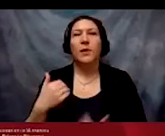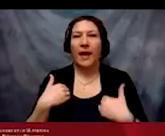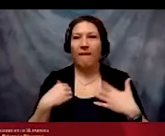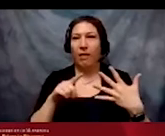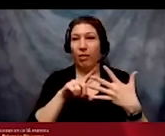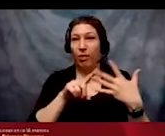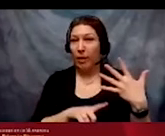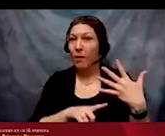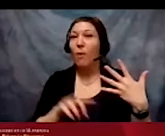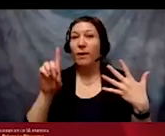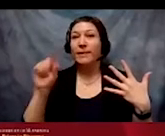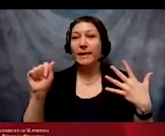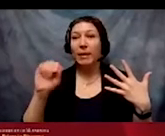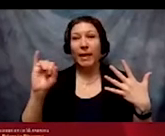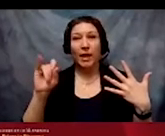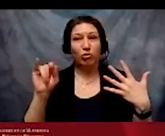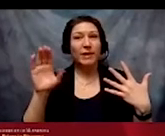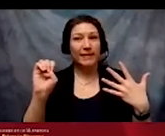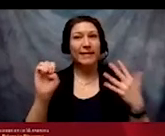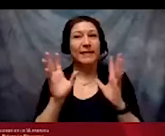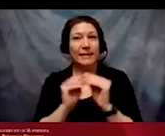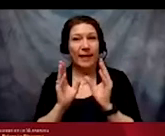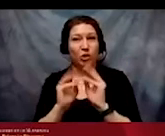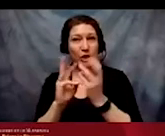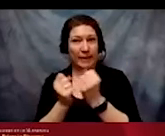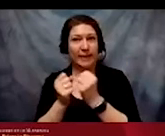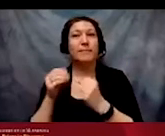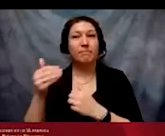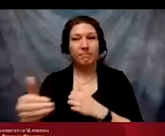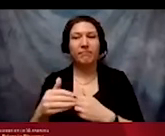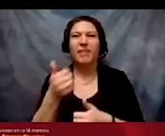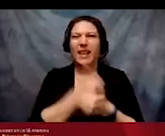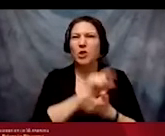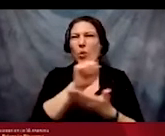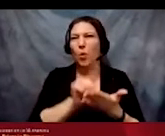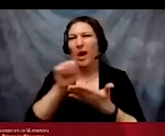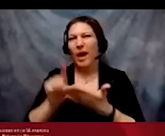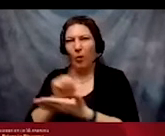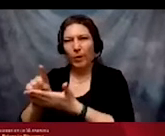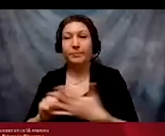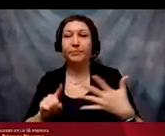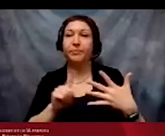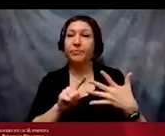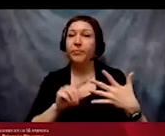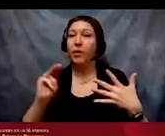disability justice sessions coming up, each one is one hour. On March 30th, we will talk about